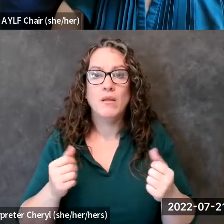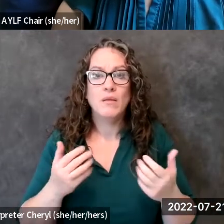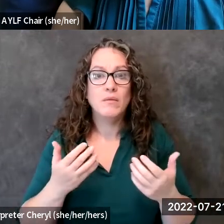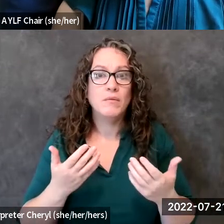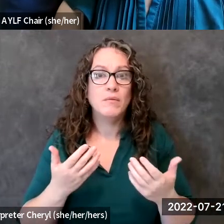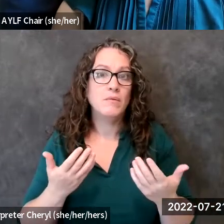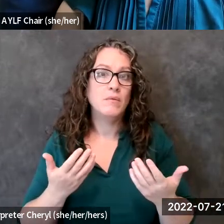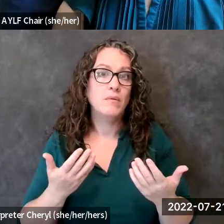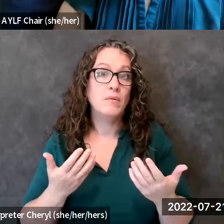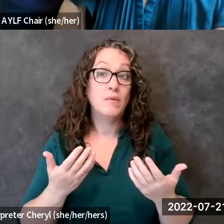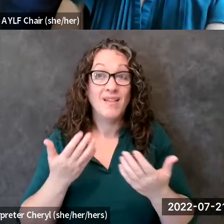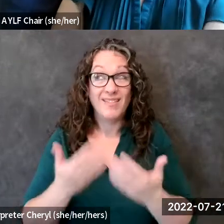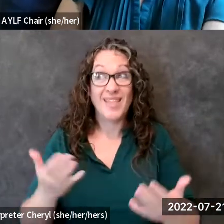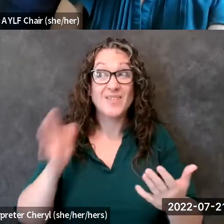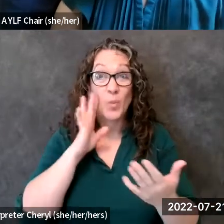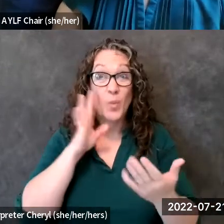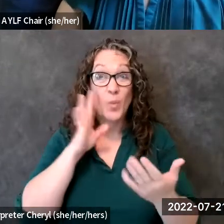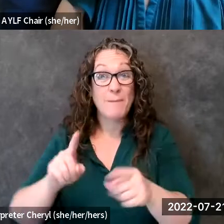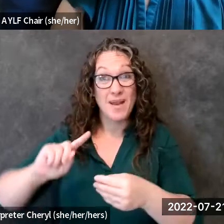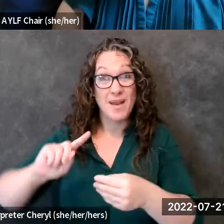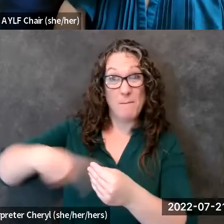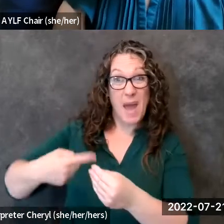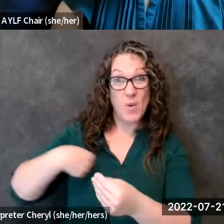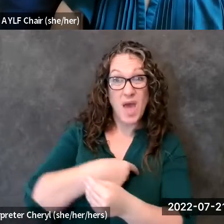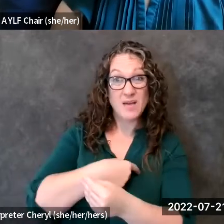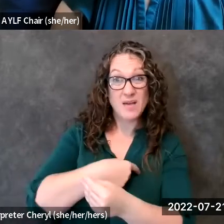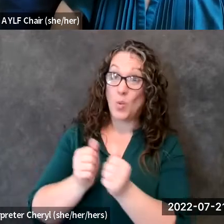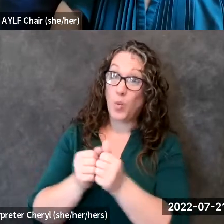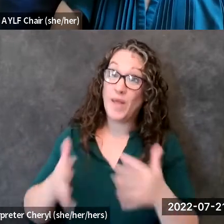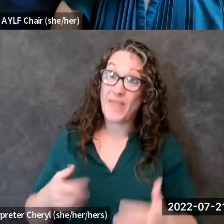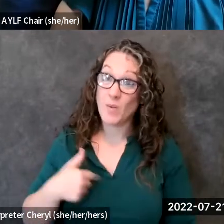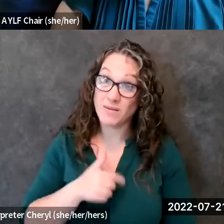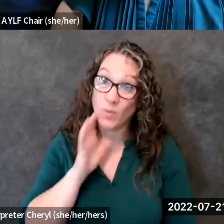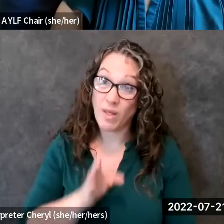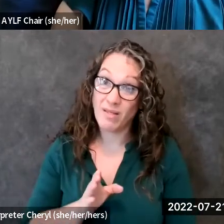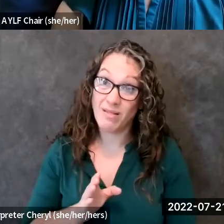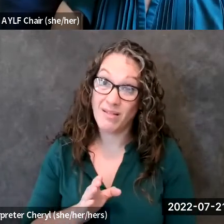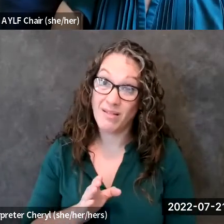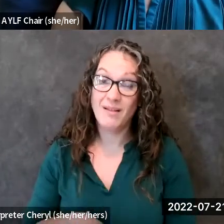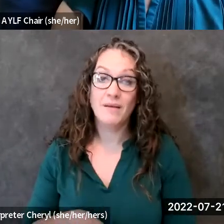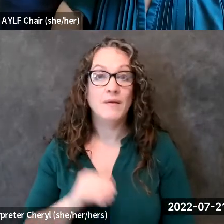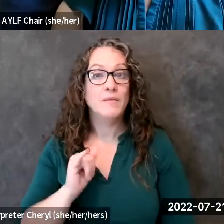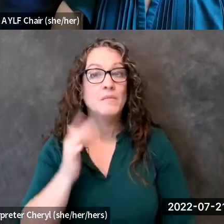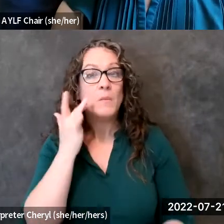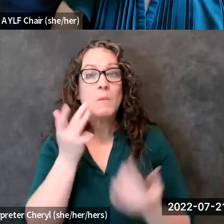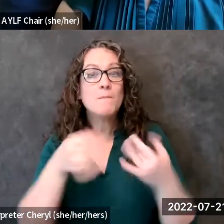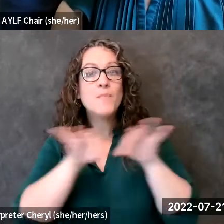about us without us and so this is why it's very very important that we as a community and we as